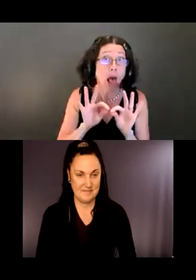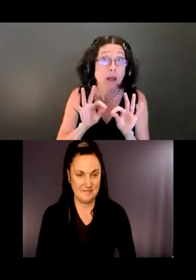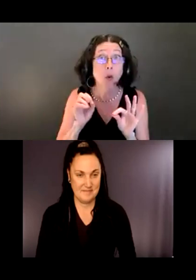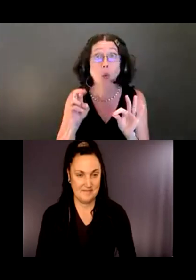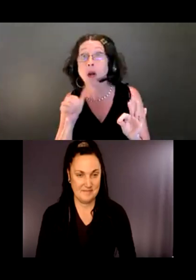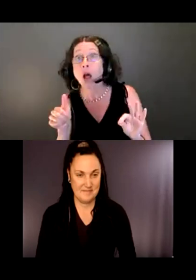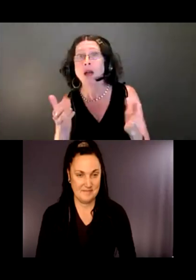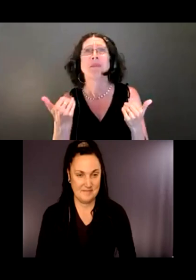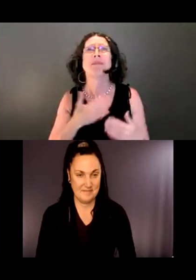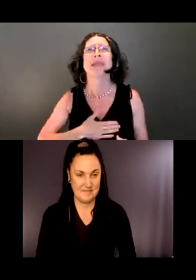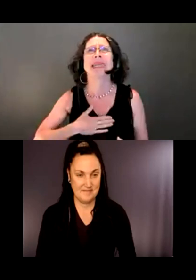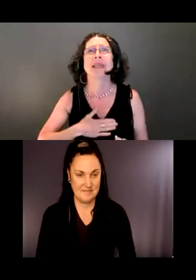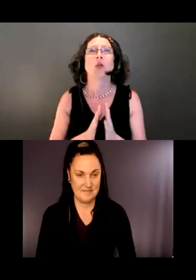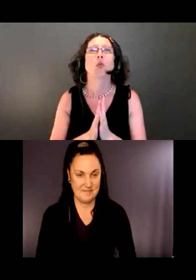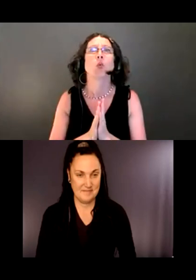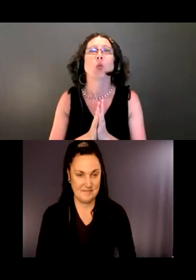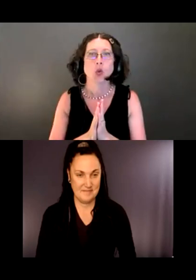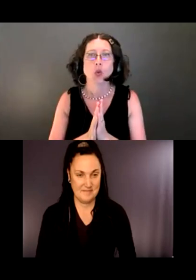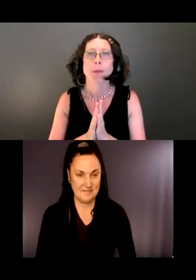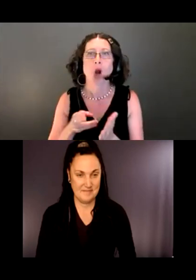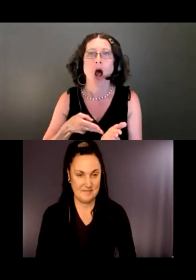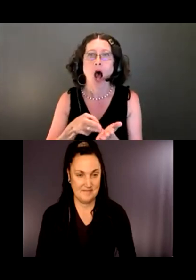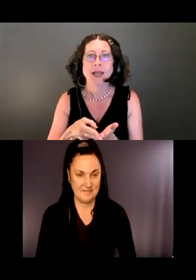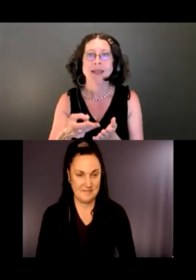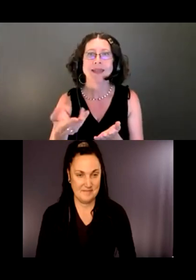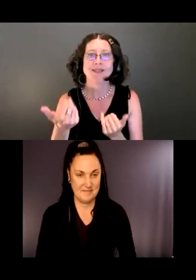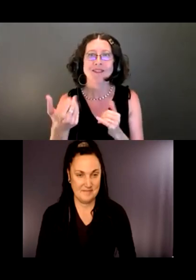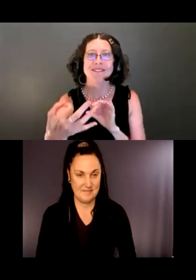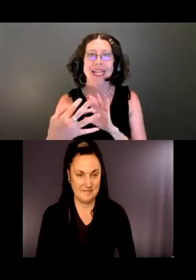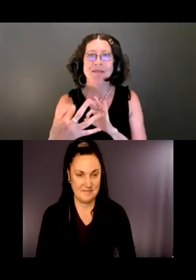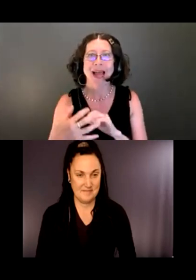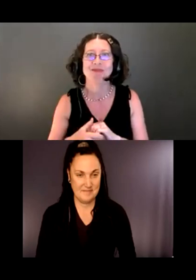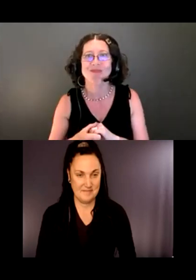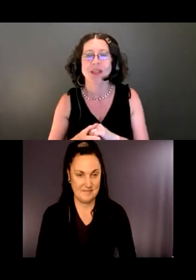So what we're going to do is turn on our videos as presenters